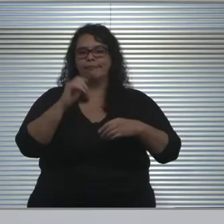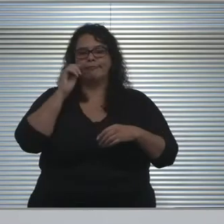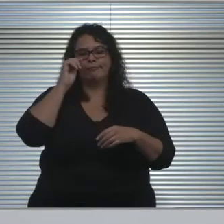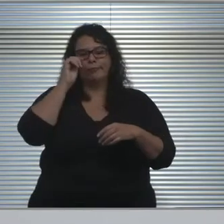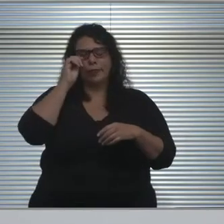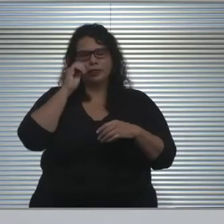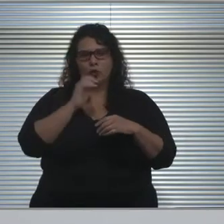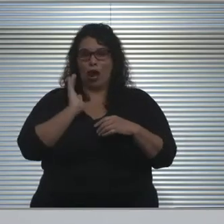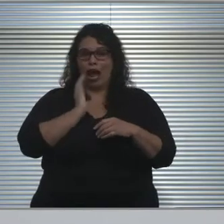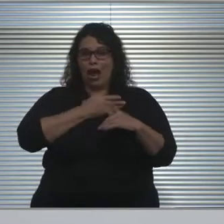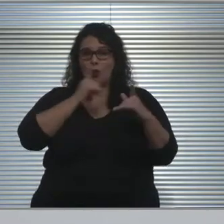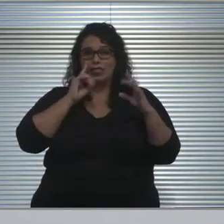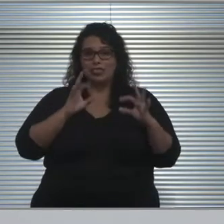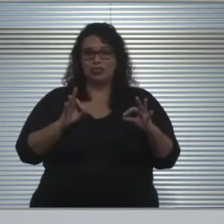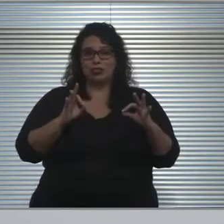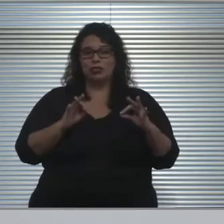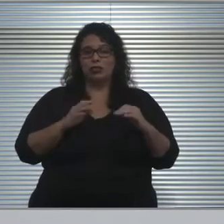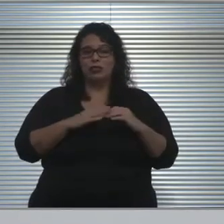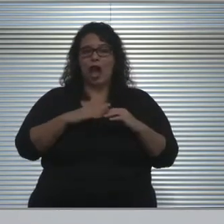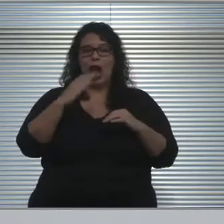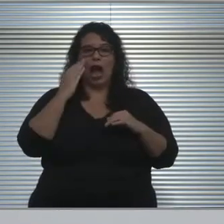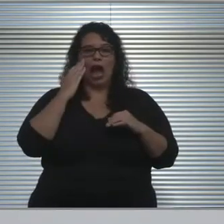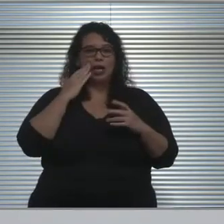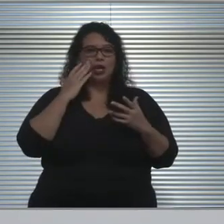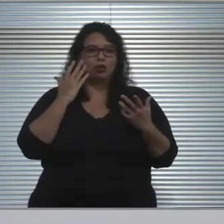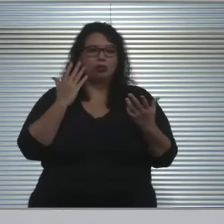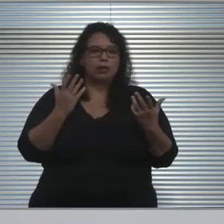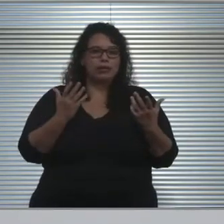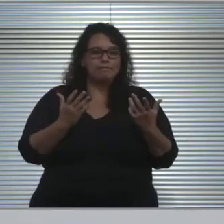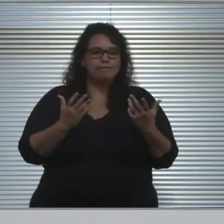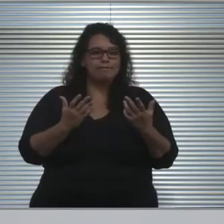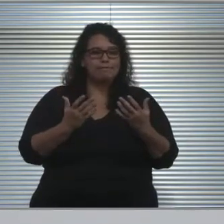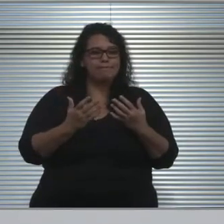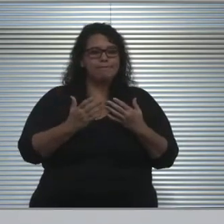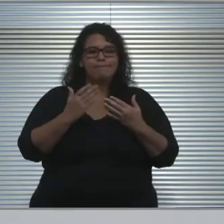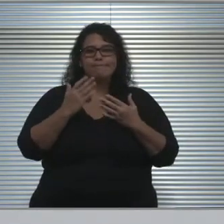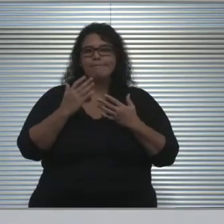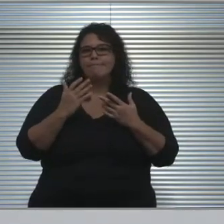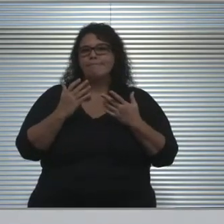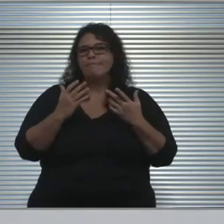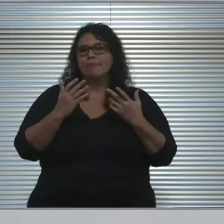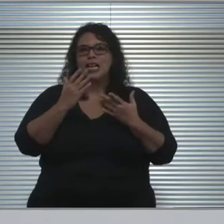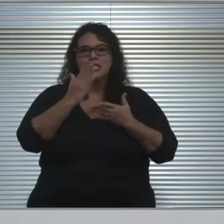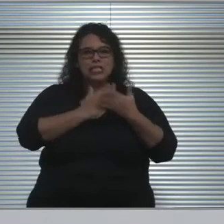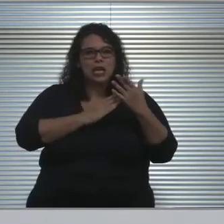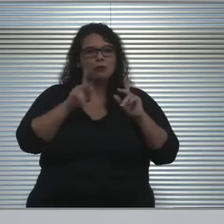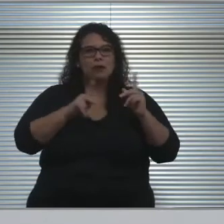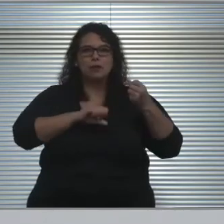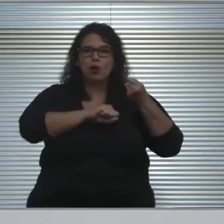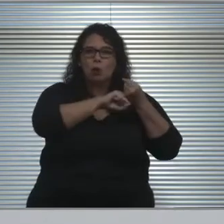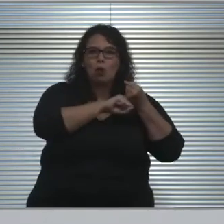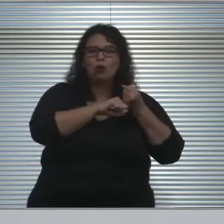and I realized that it has been met with some support, and some real frustration.